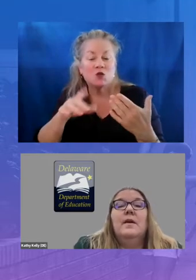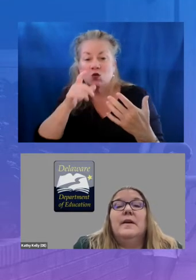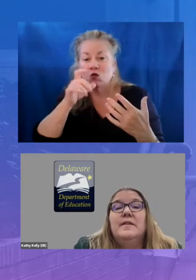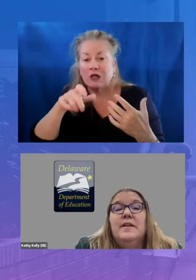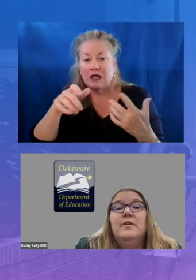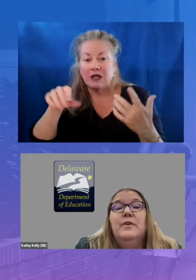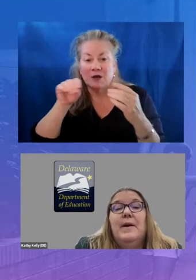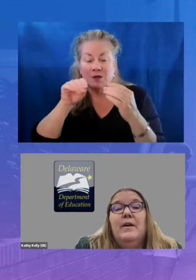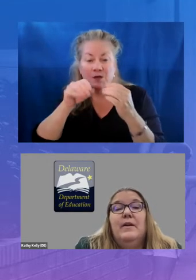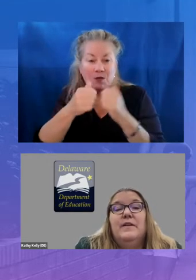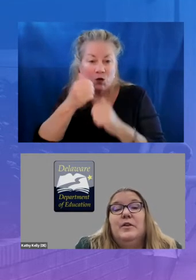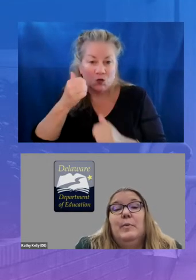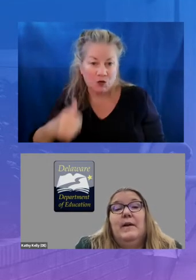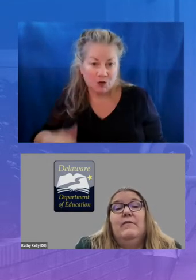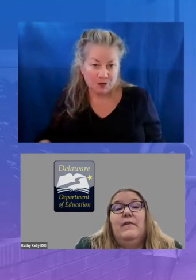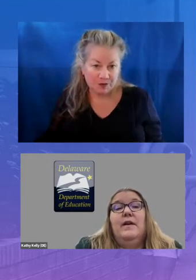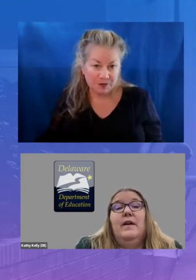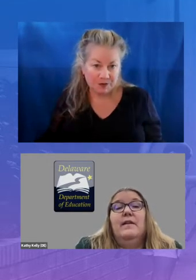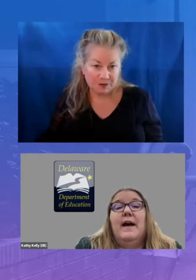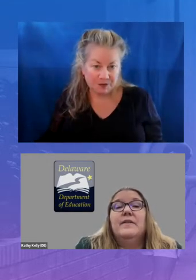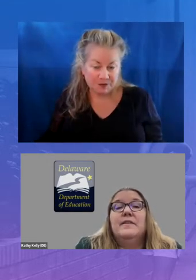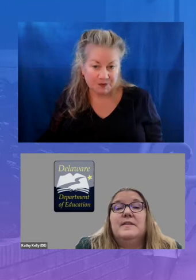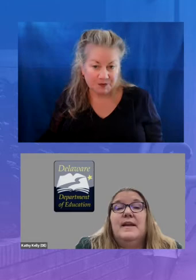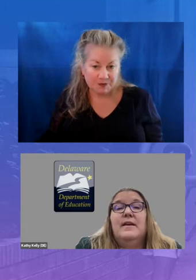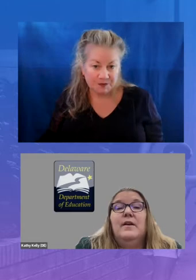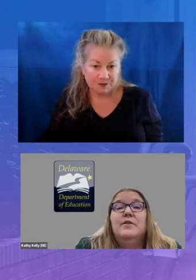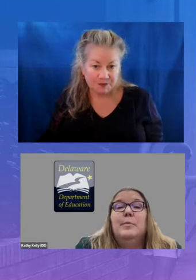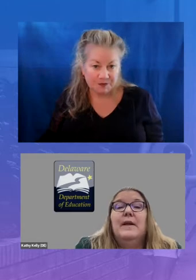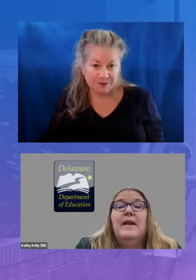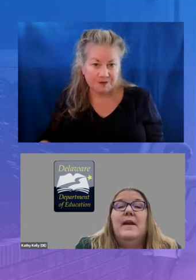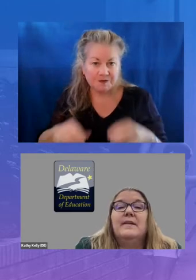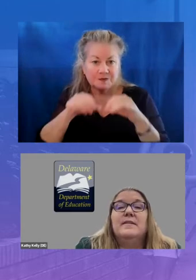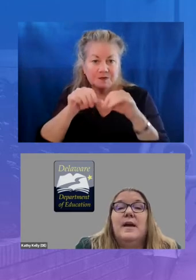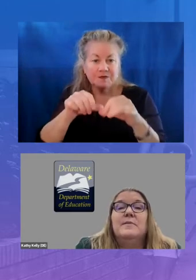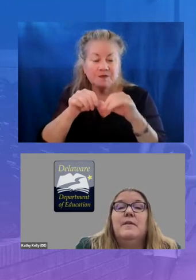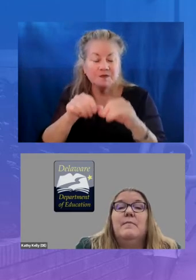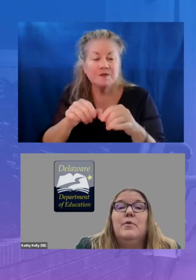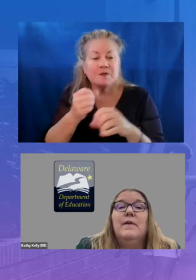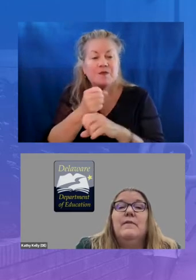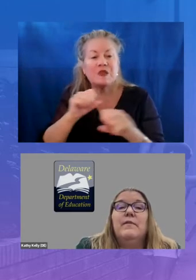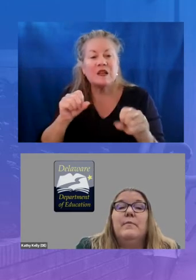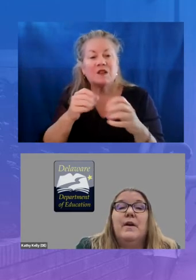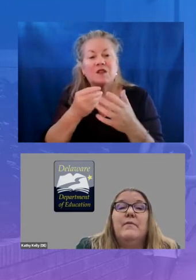continued american rescue plan funding allowed the state to plan next steps in moving from recovery